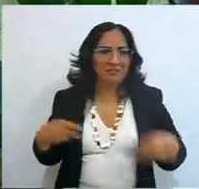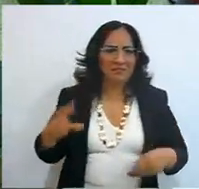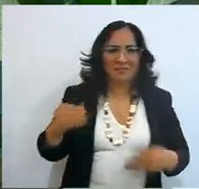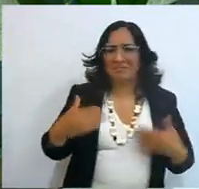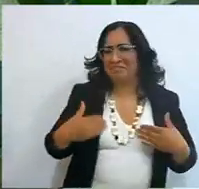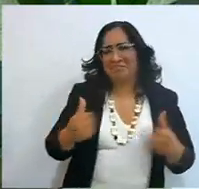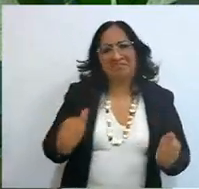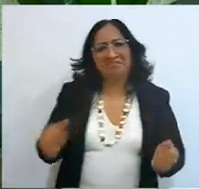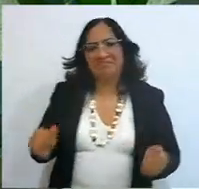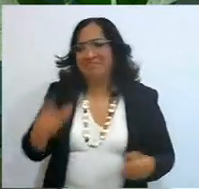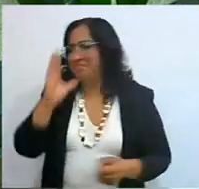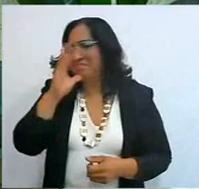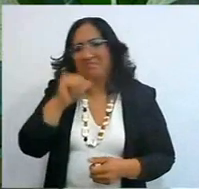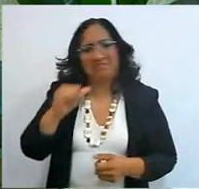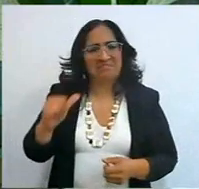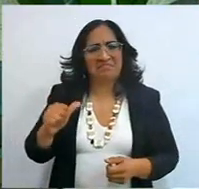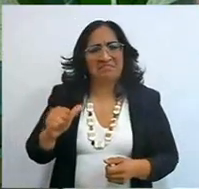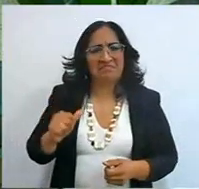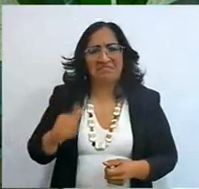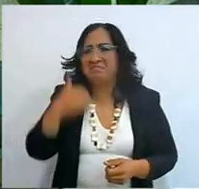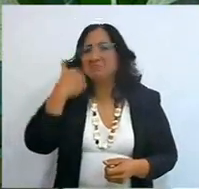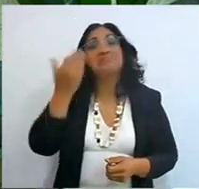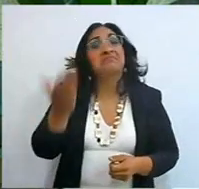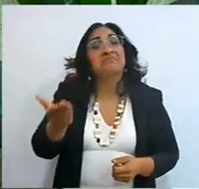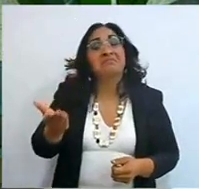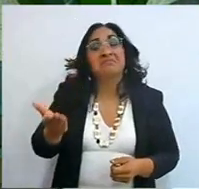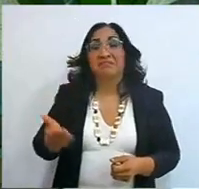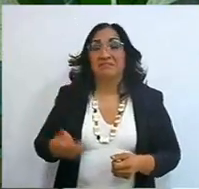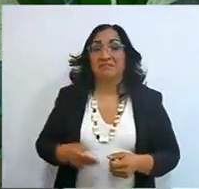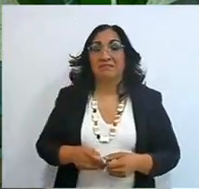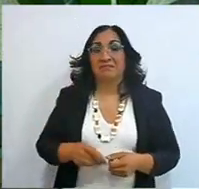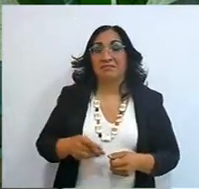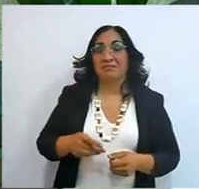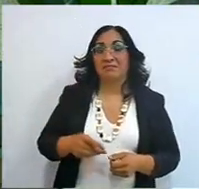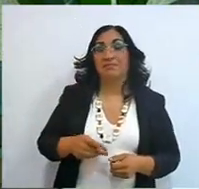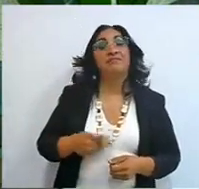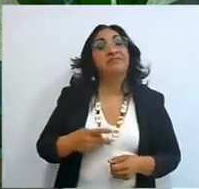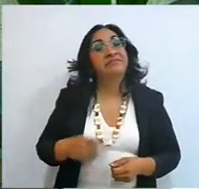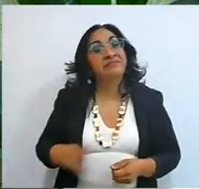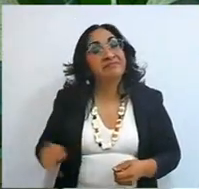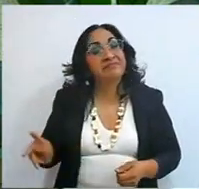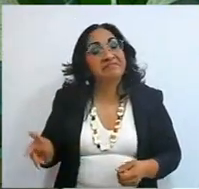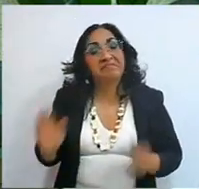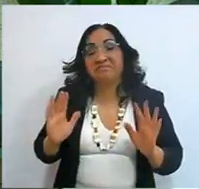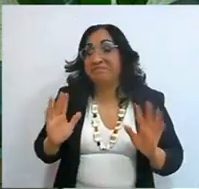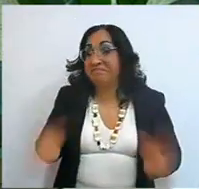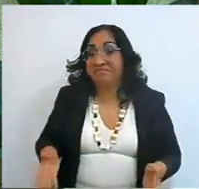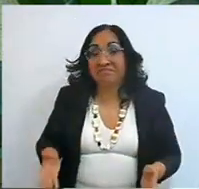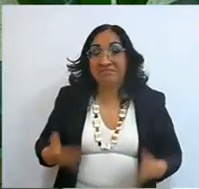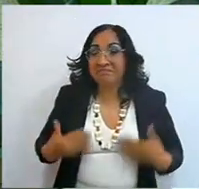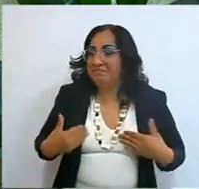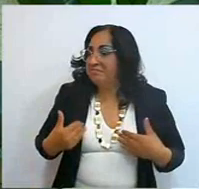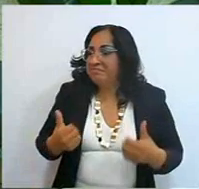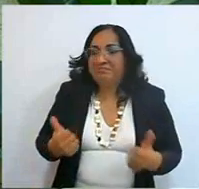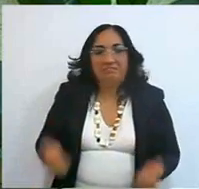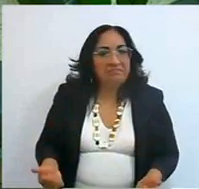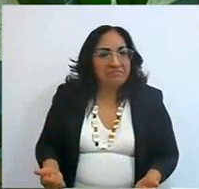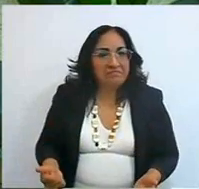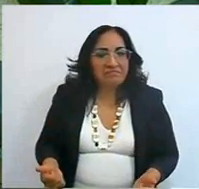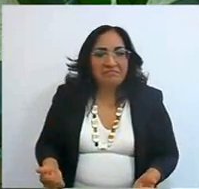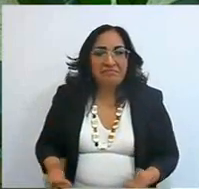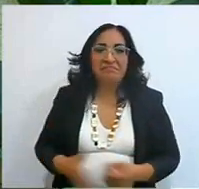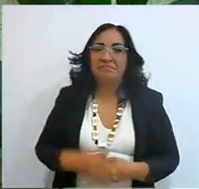I'm already stuck, I can't no, I can't move forward, yes or no? I can't move forward, I didn't understand this anymore, now, I get blocked,